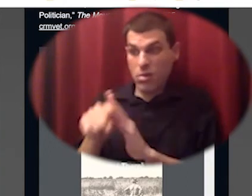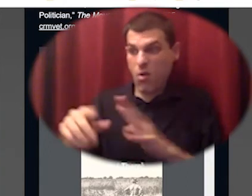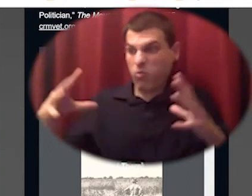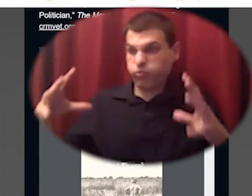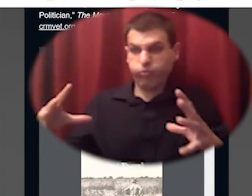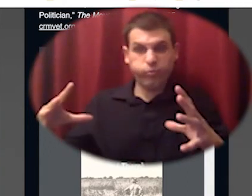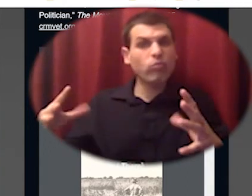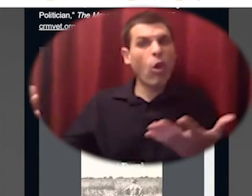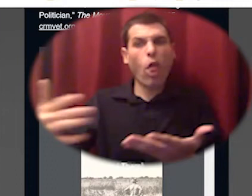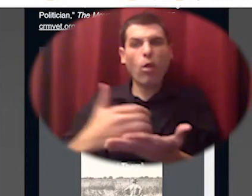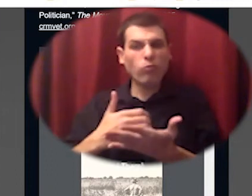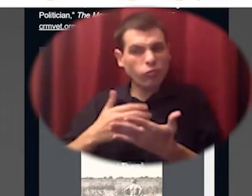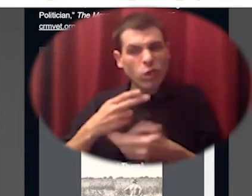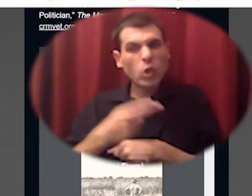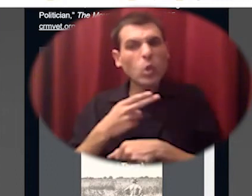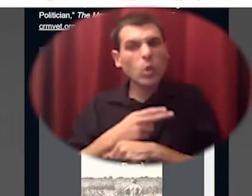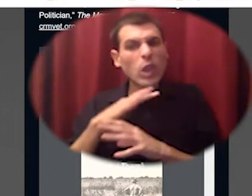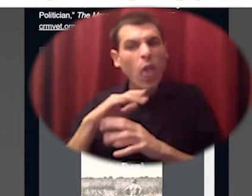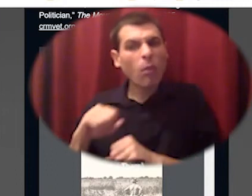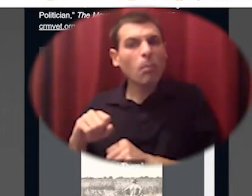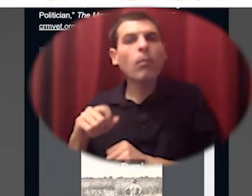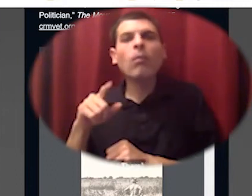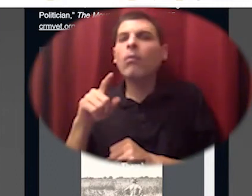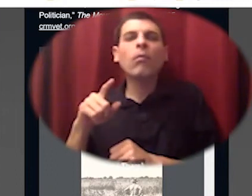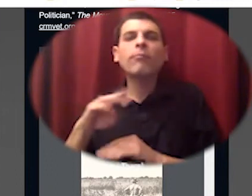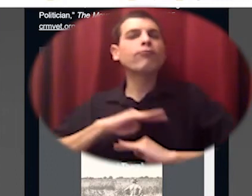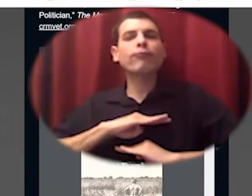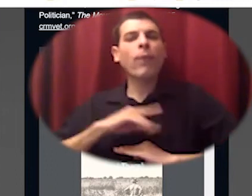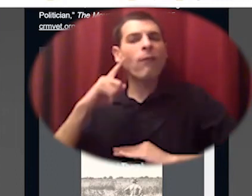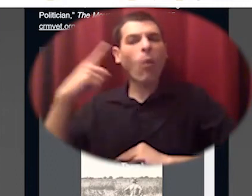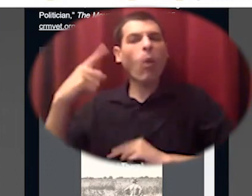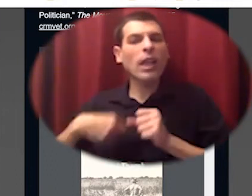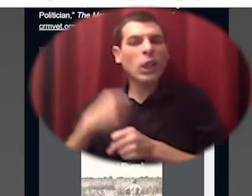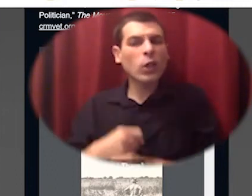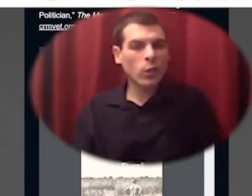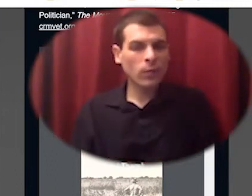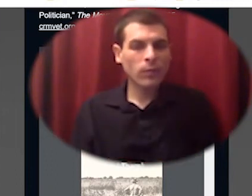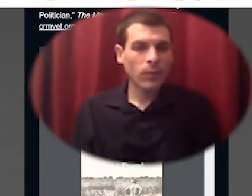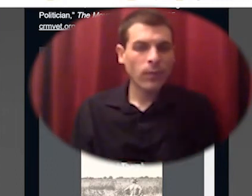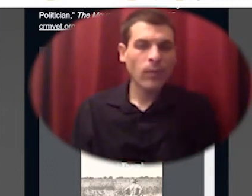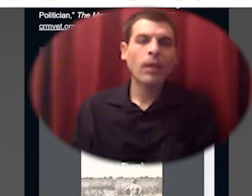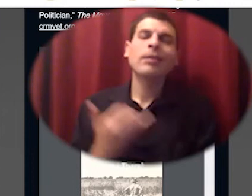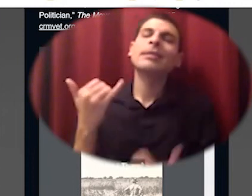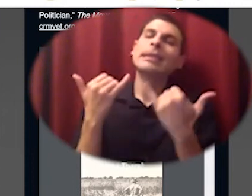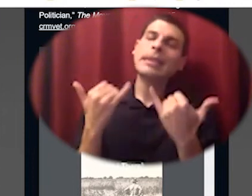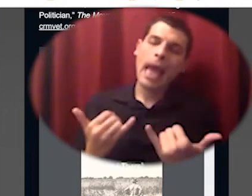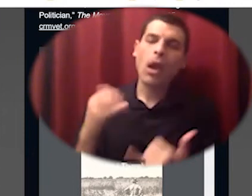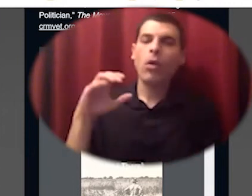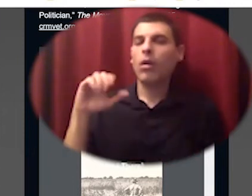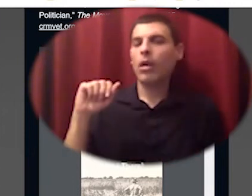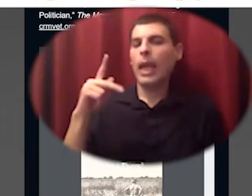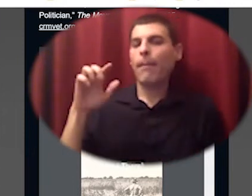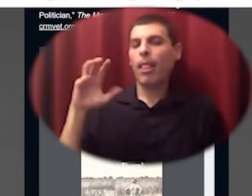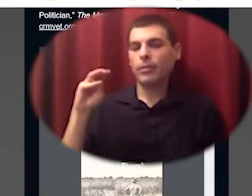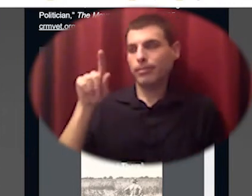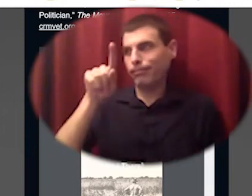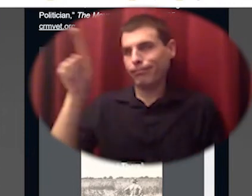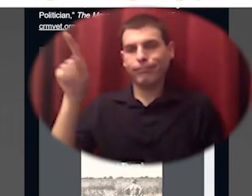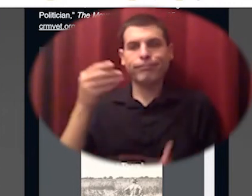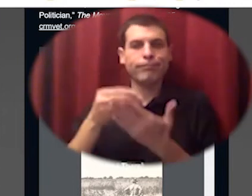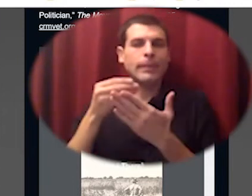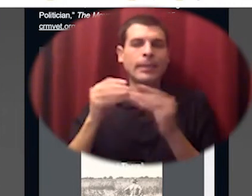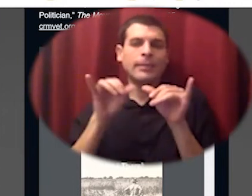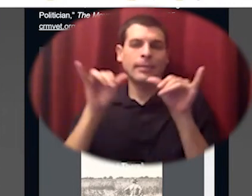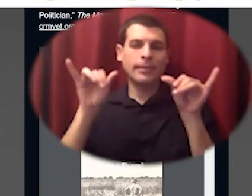and even back in europe before capitalism and it was what was it the uh before